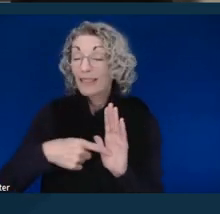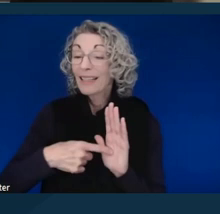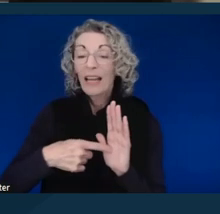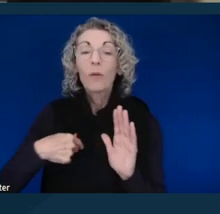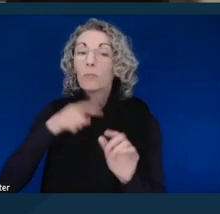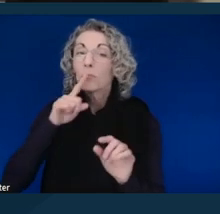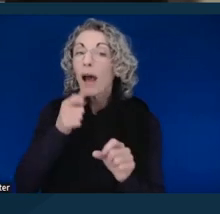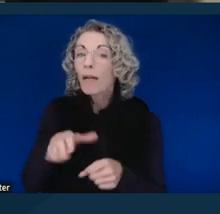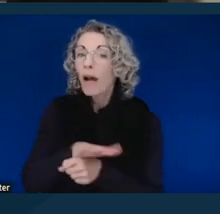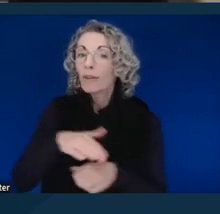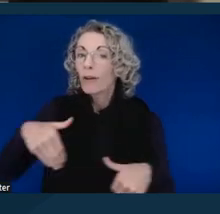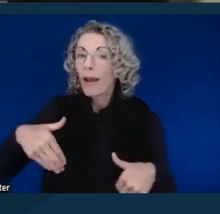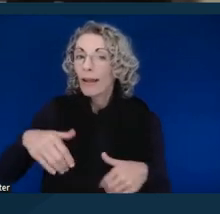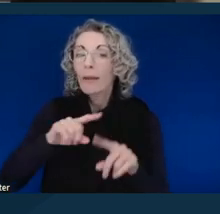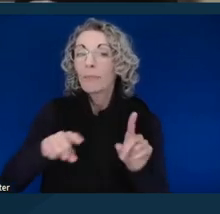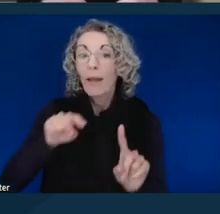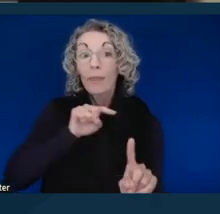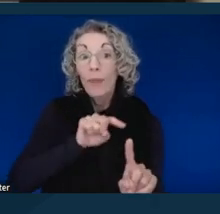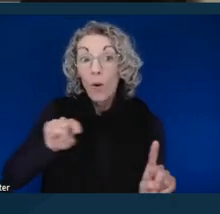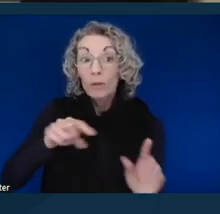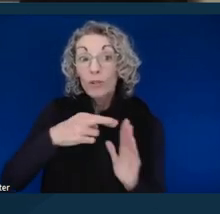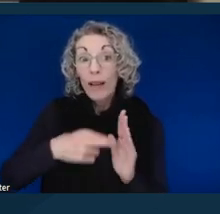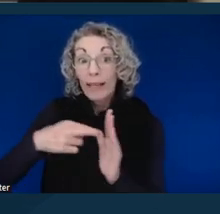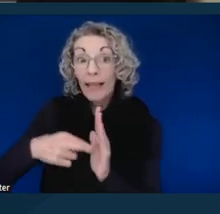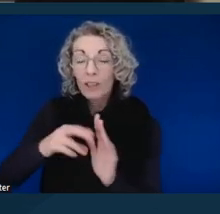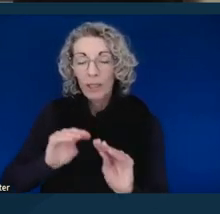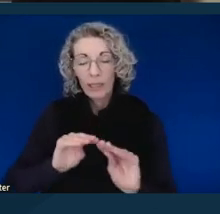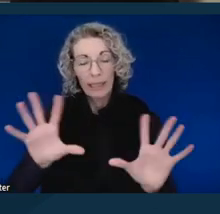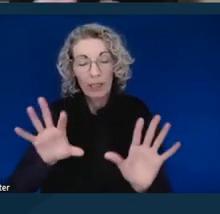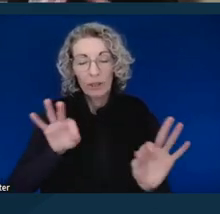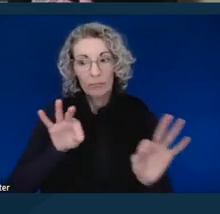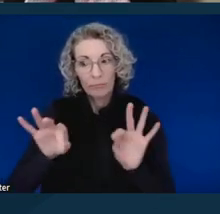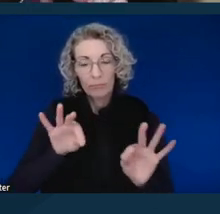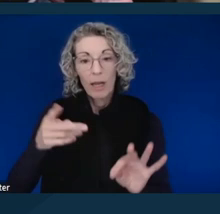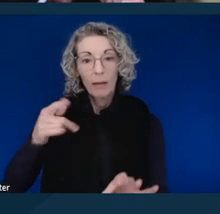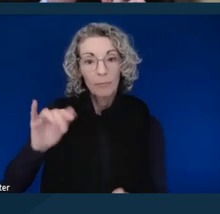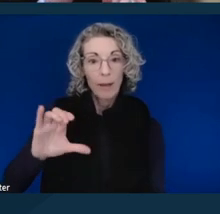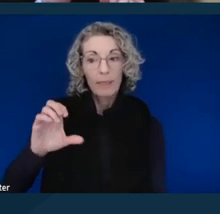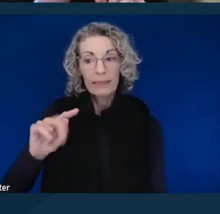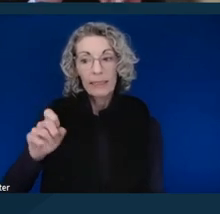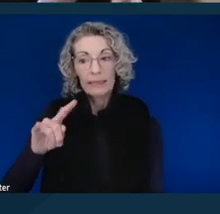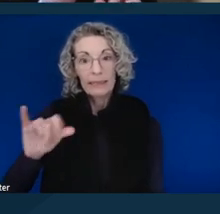but those regulations are very explicit that a public entity cannot require a person